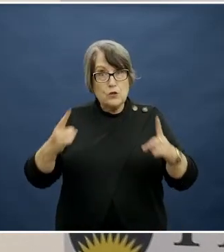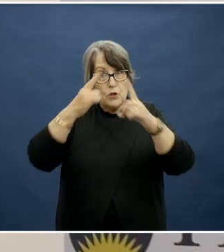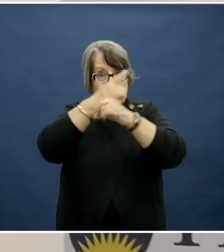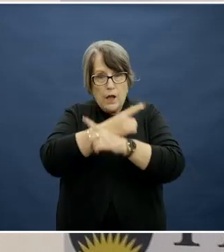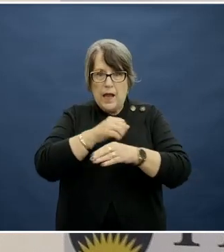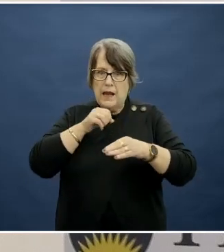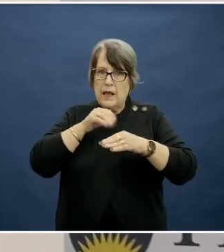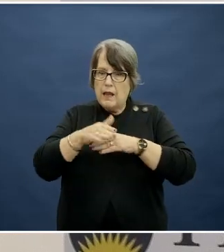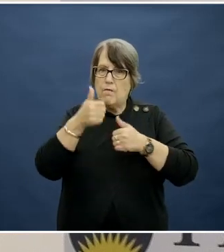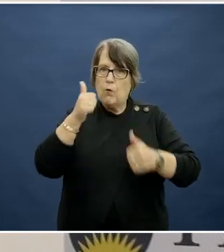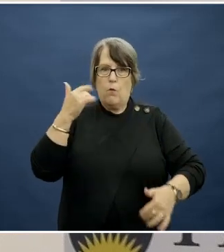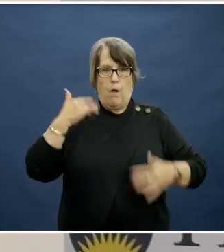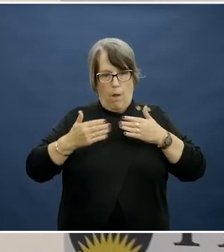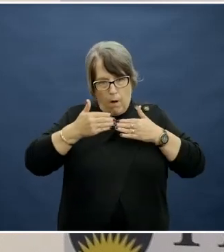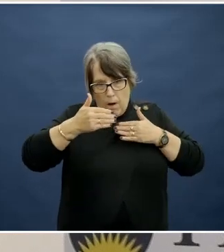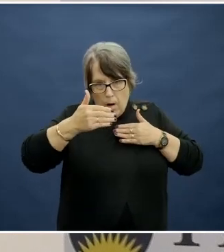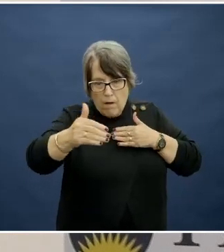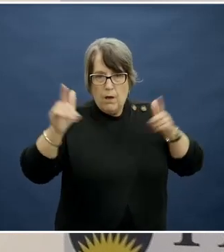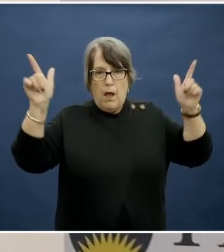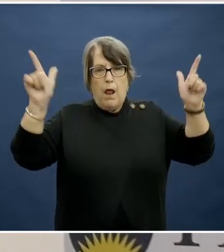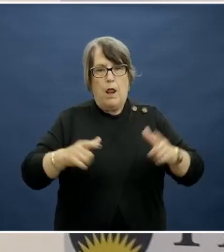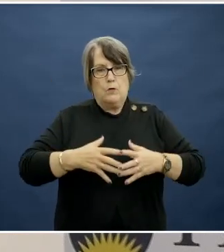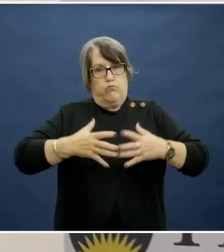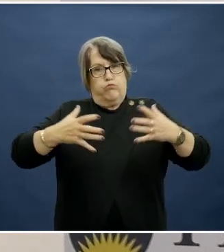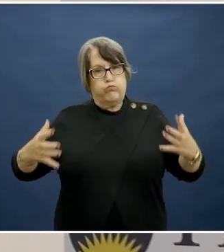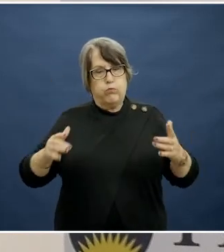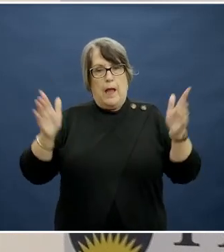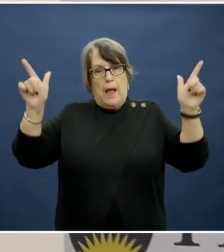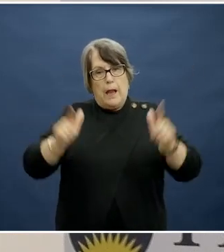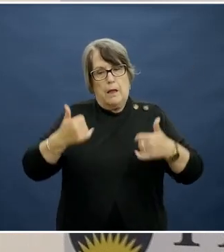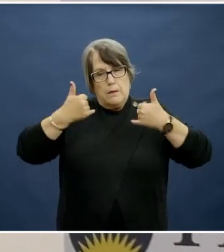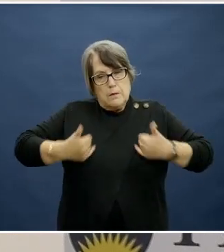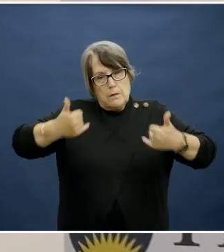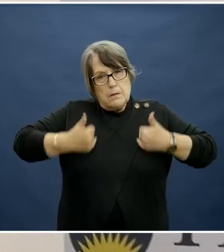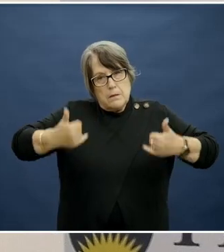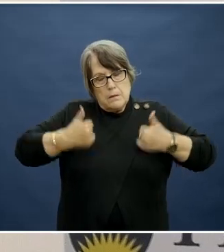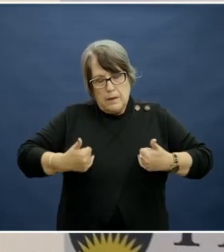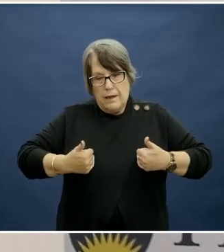lifetime risk of obesity and chronic diseases and it would also make a meaningful difference